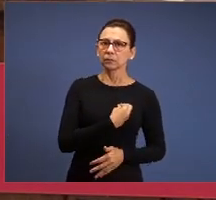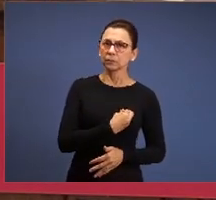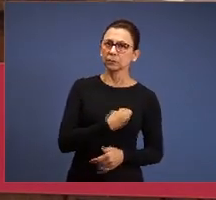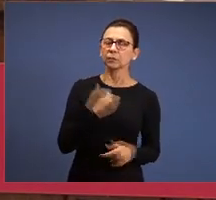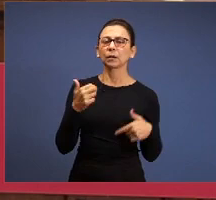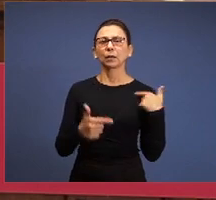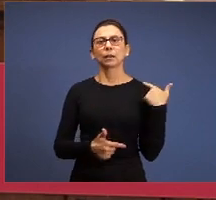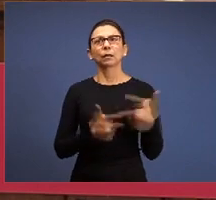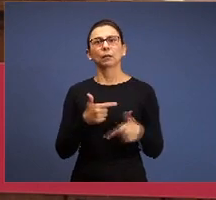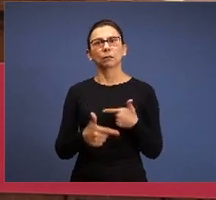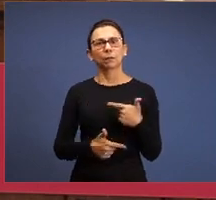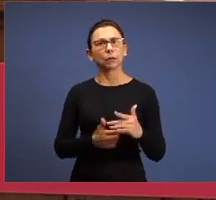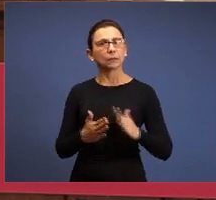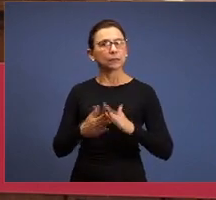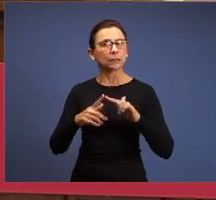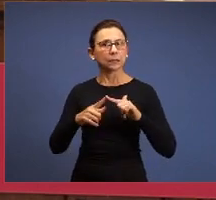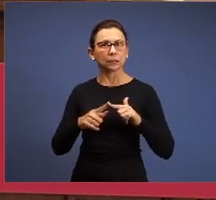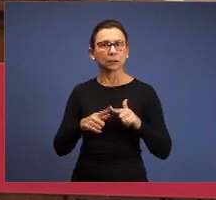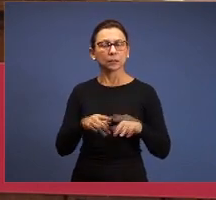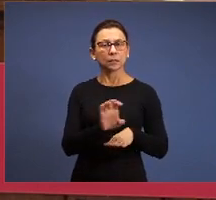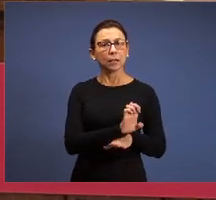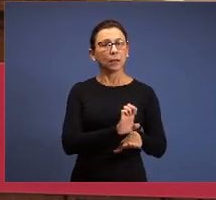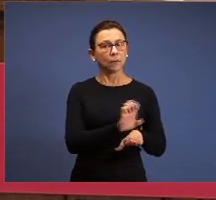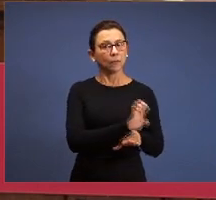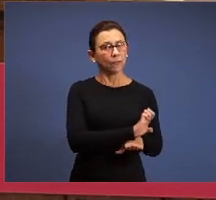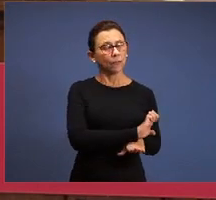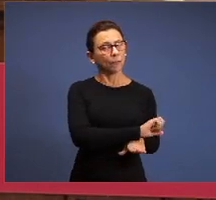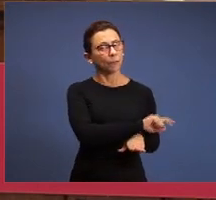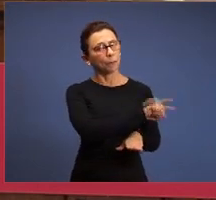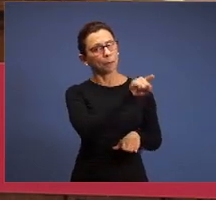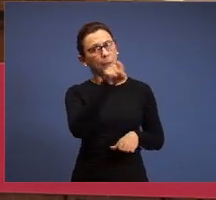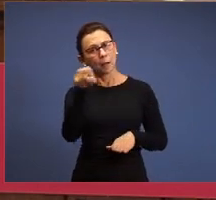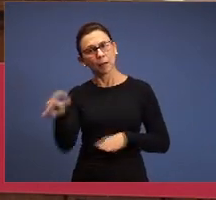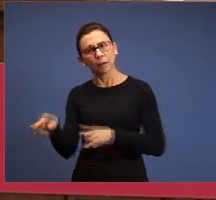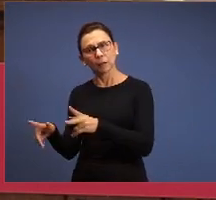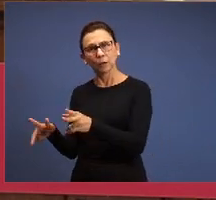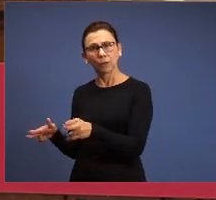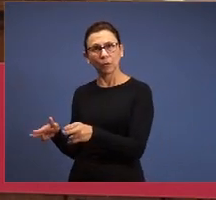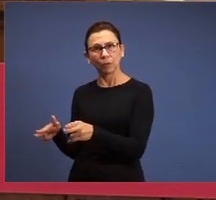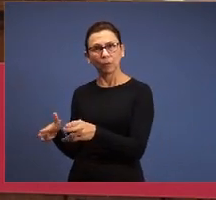of the church were here in Ephesus, they are the same we have today, the one we had